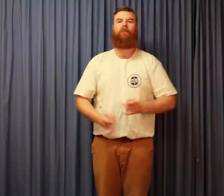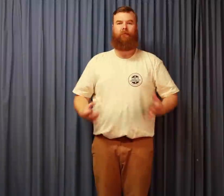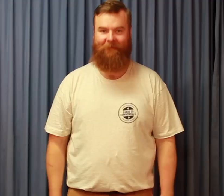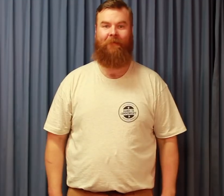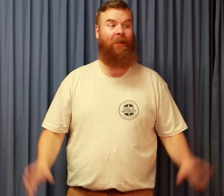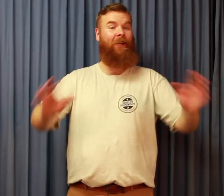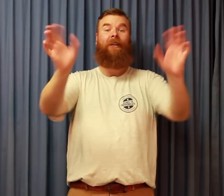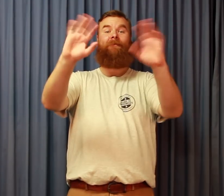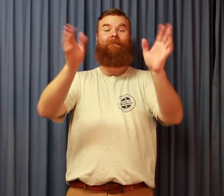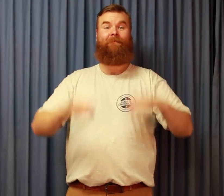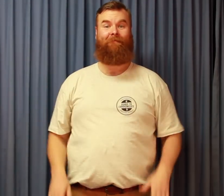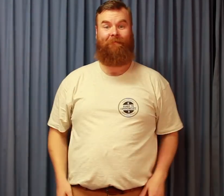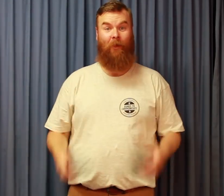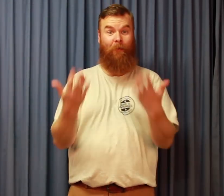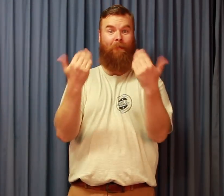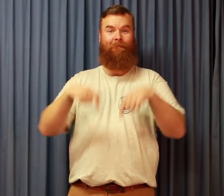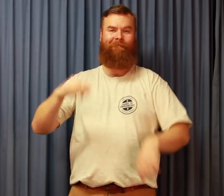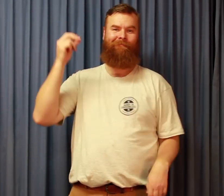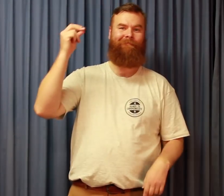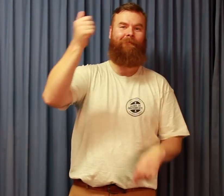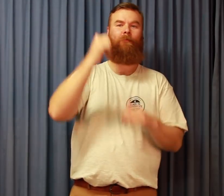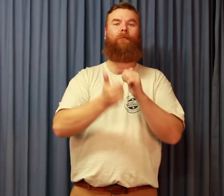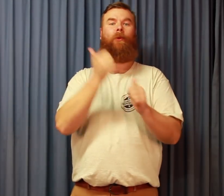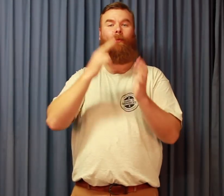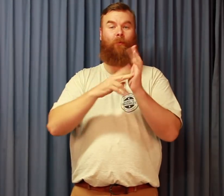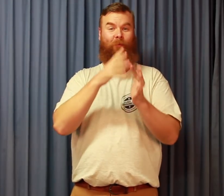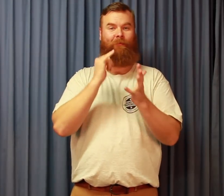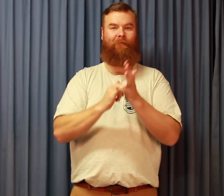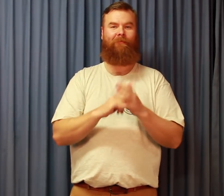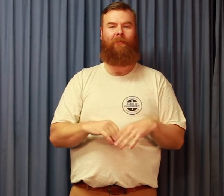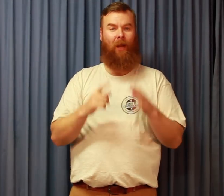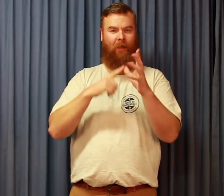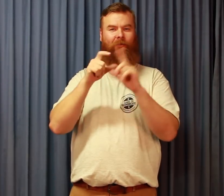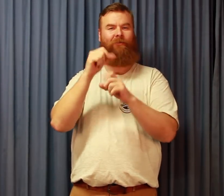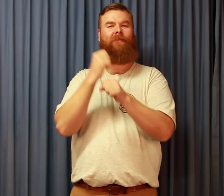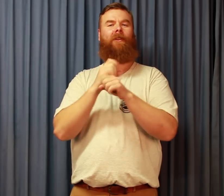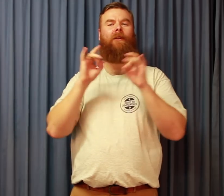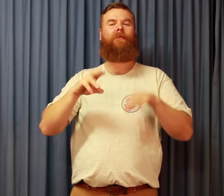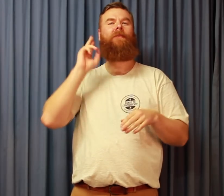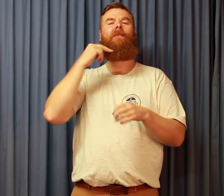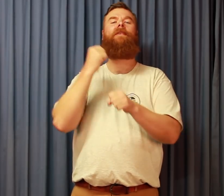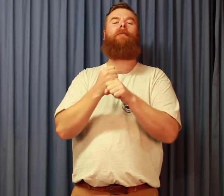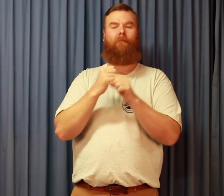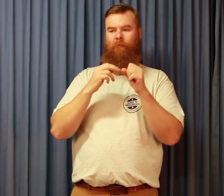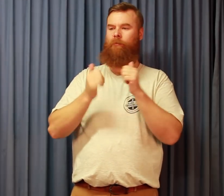Ready! Hello everyone! Welcome here, to Hands to Communicate sports news. The ADG, Australian Deaf Games.